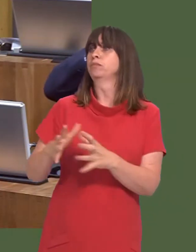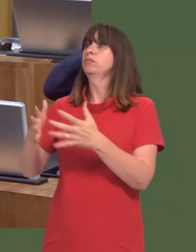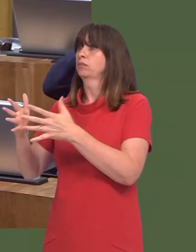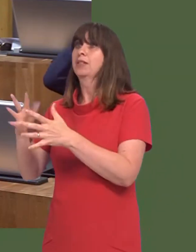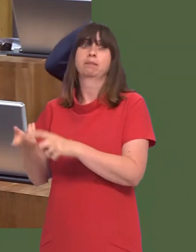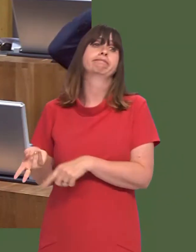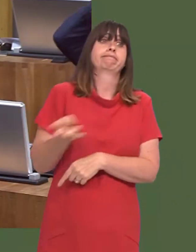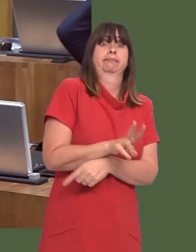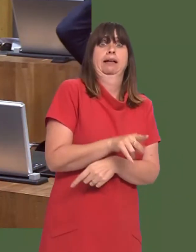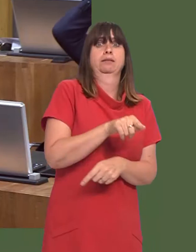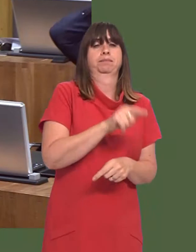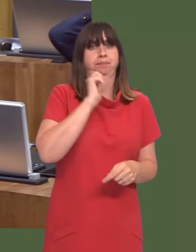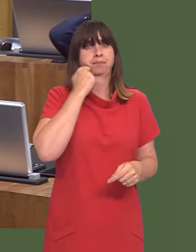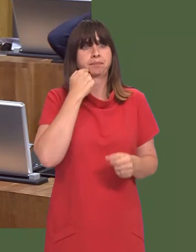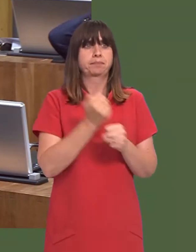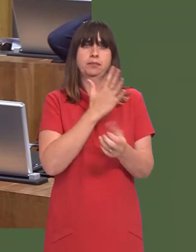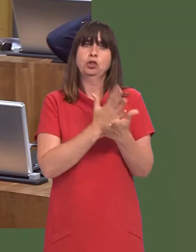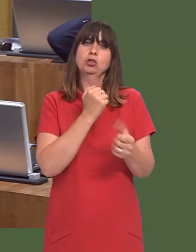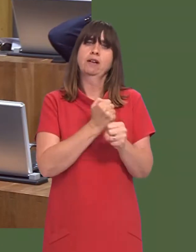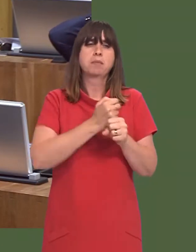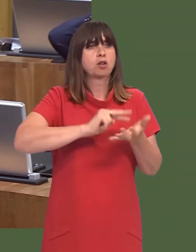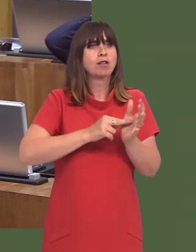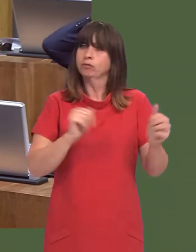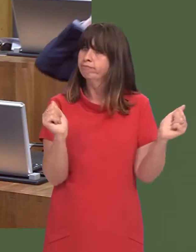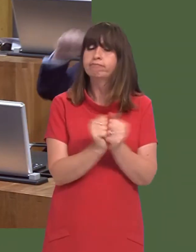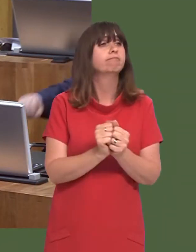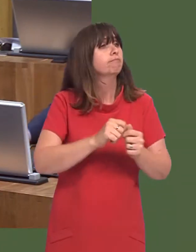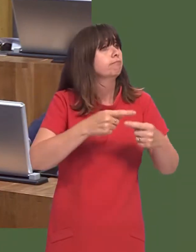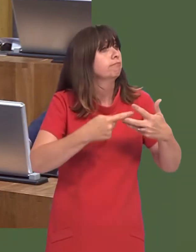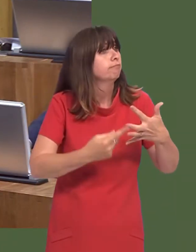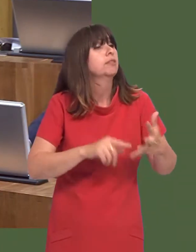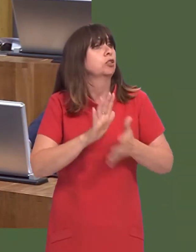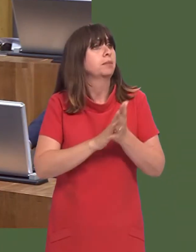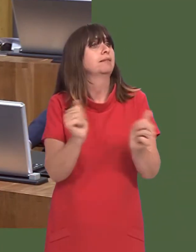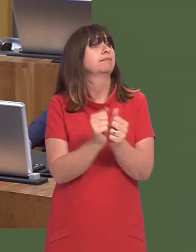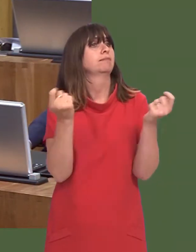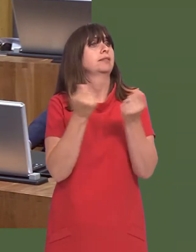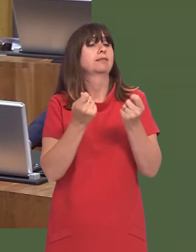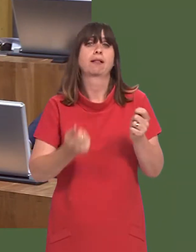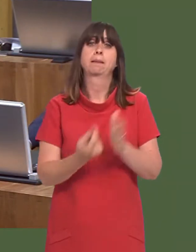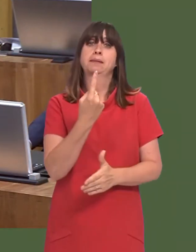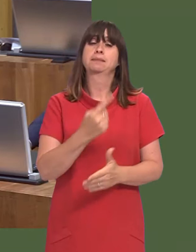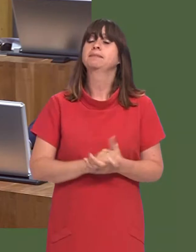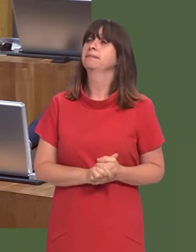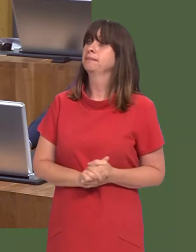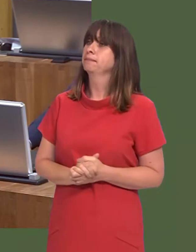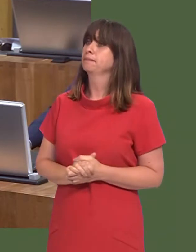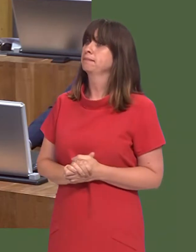But we are keen, of course, to get to a position where the governance arrangements are agreed in order to see the deal being delivered successfully.